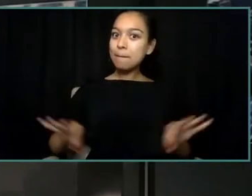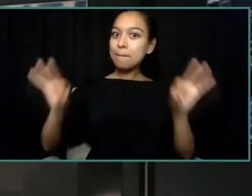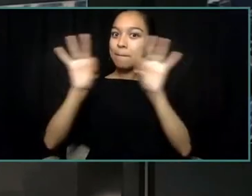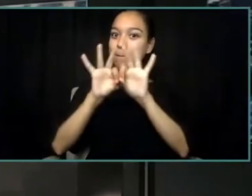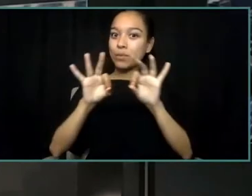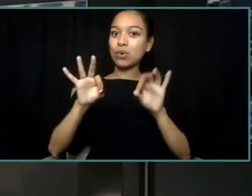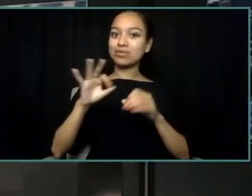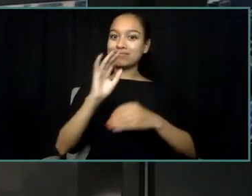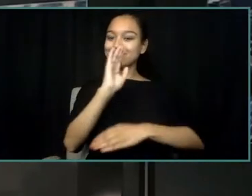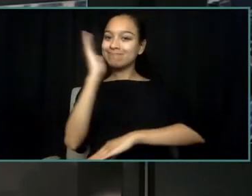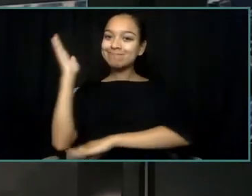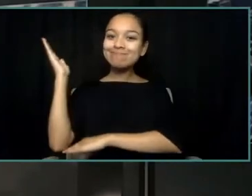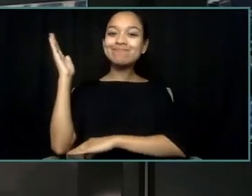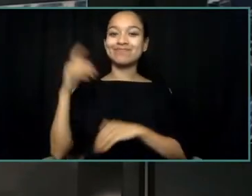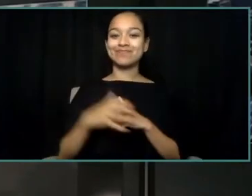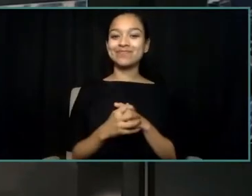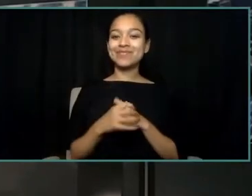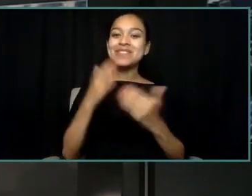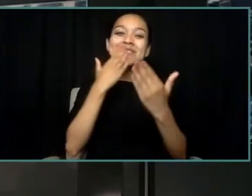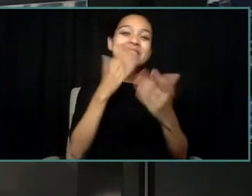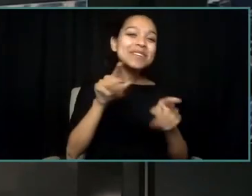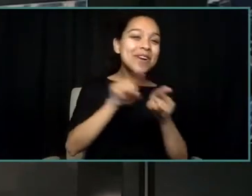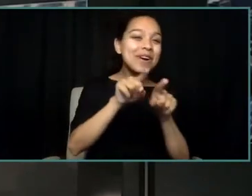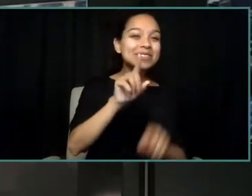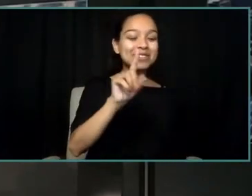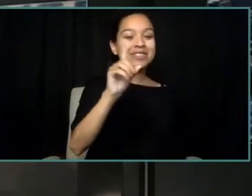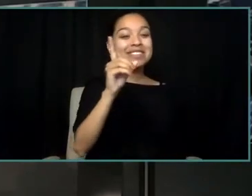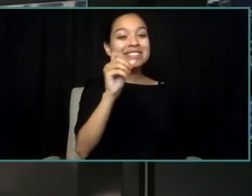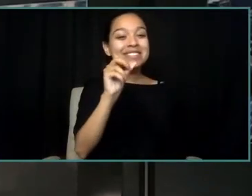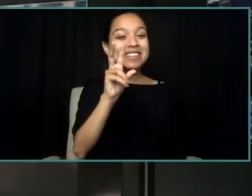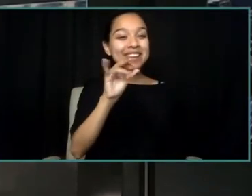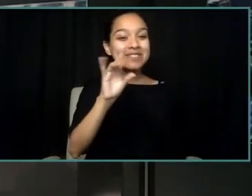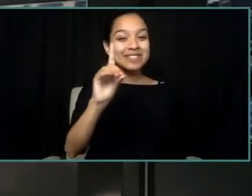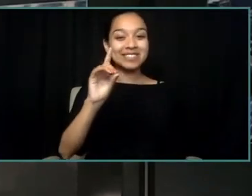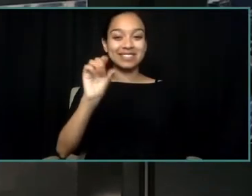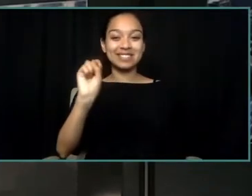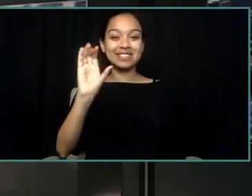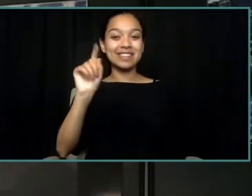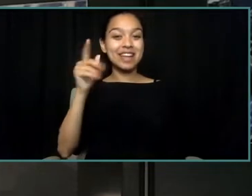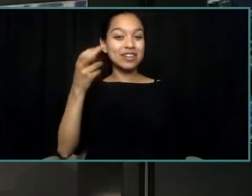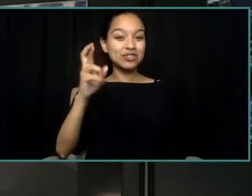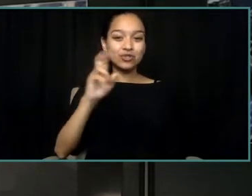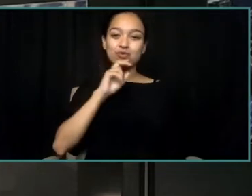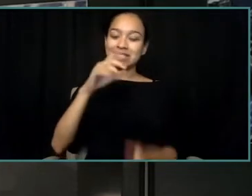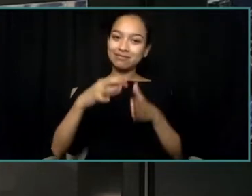as well as Dr. David Satcher. To really lead off this dialogue, which is so critical,